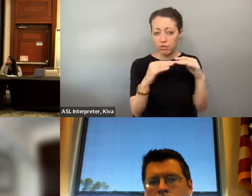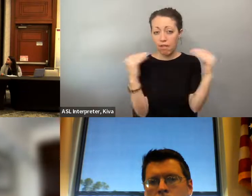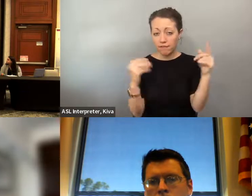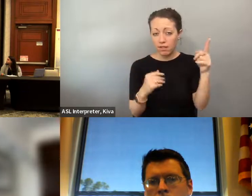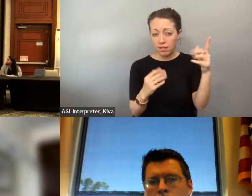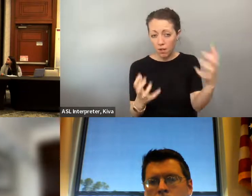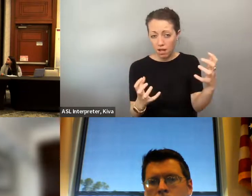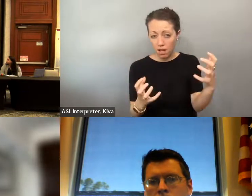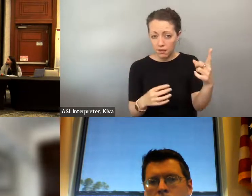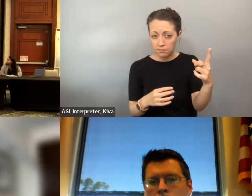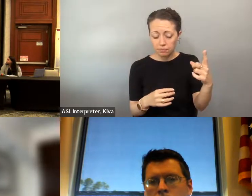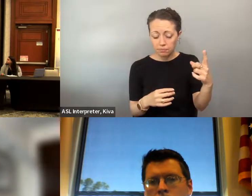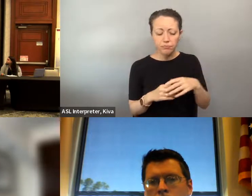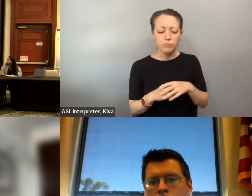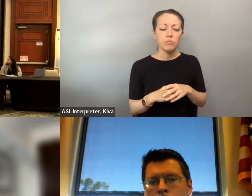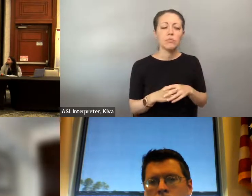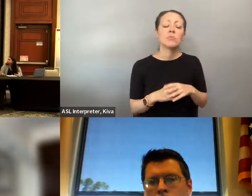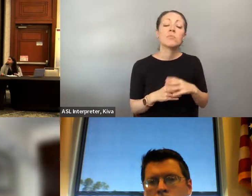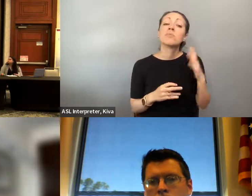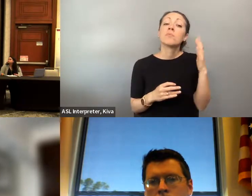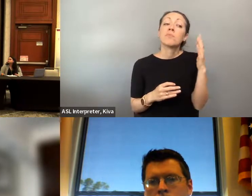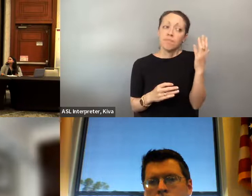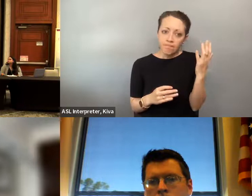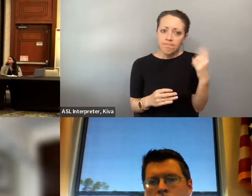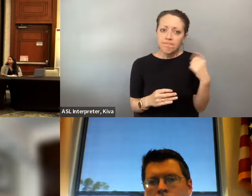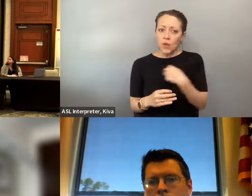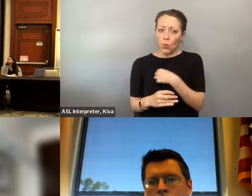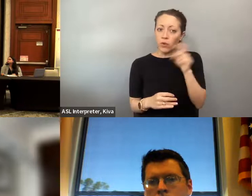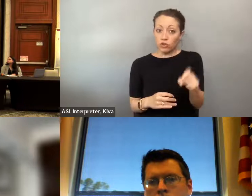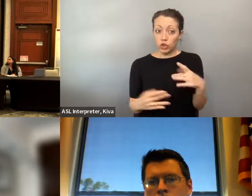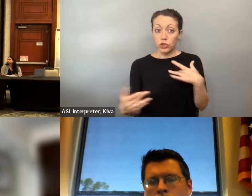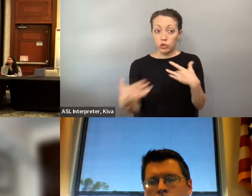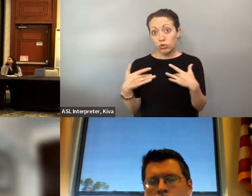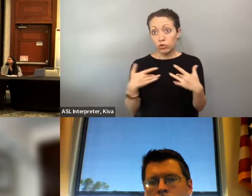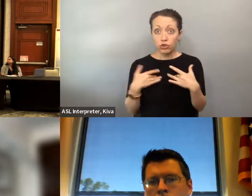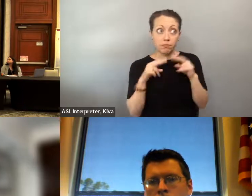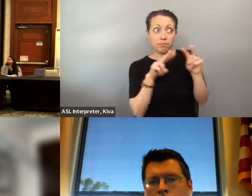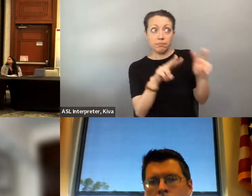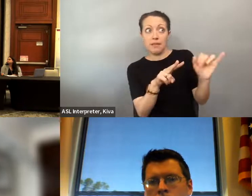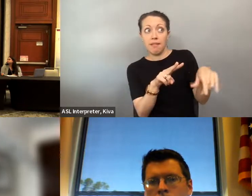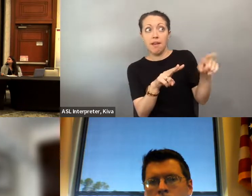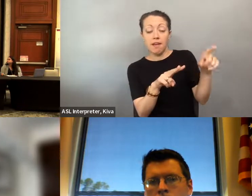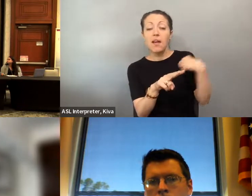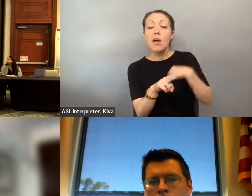in service to increasing his name and his brand nationally.